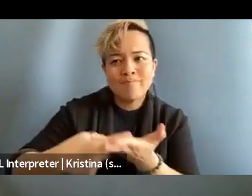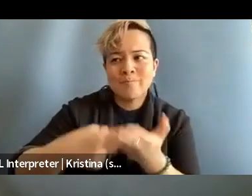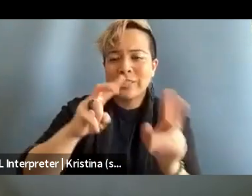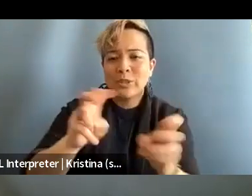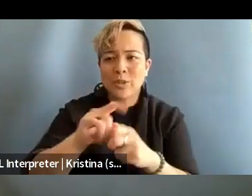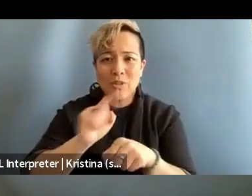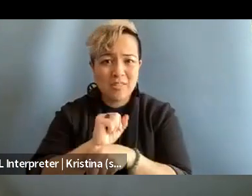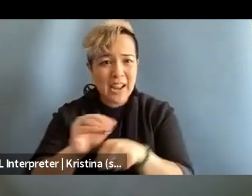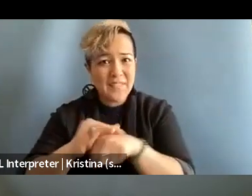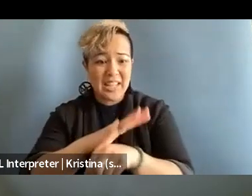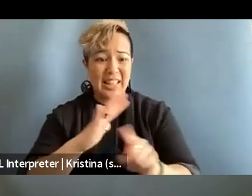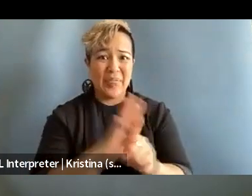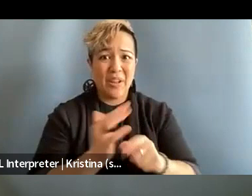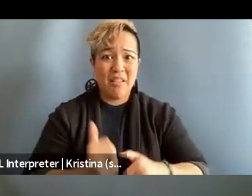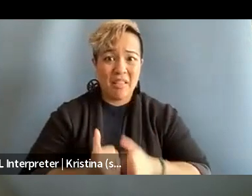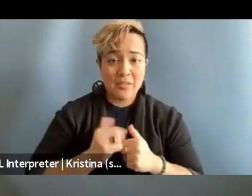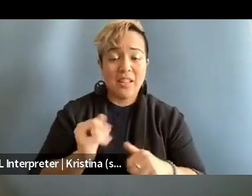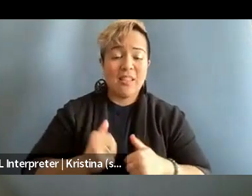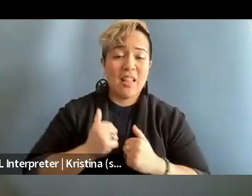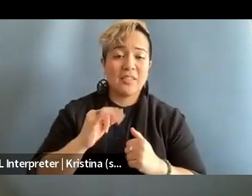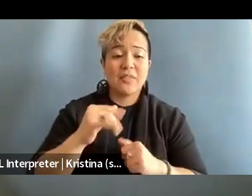like their lives and the lives of the students around them?